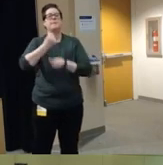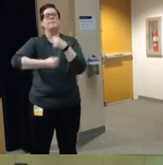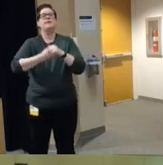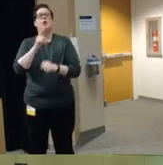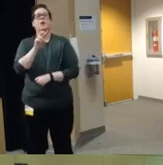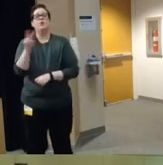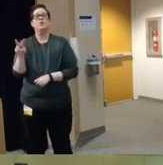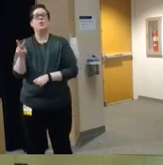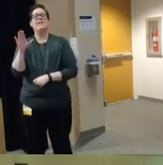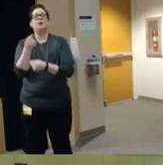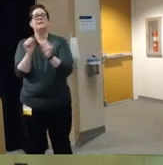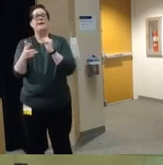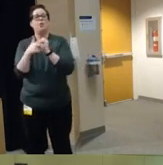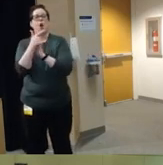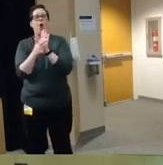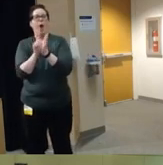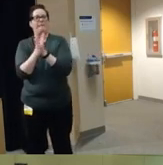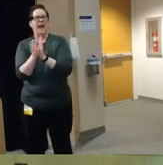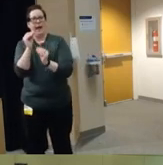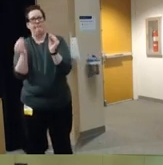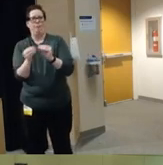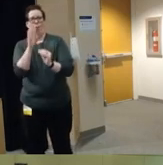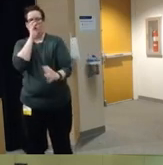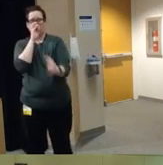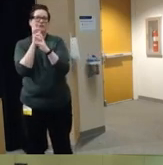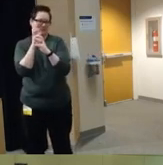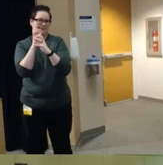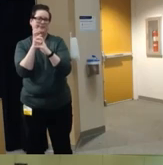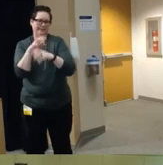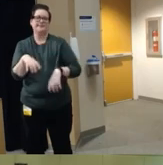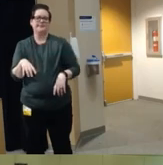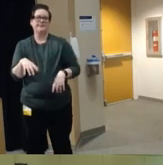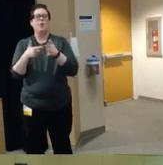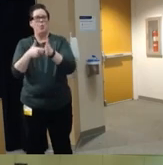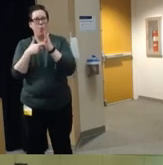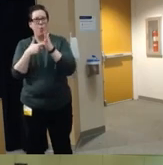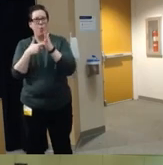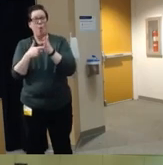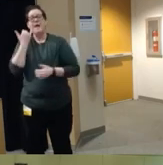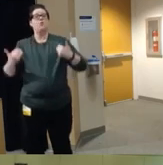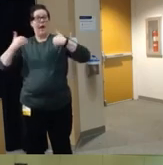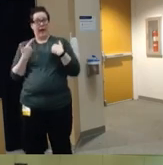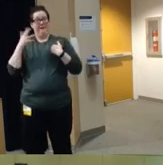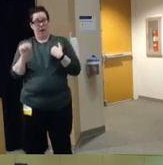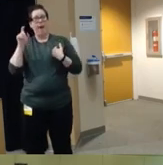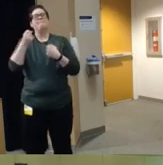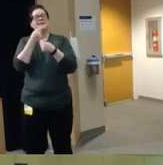its safe storage law um and um requires that gun owners safely secure their firearm if they reside